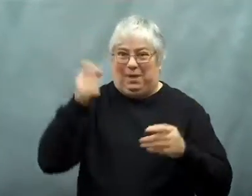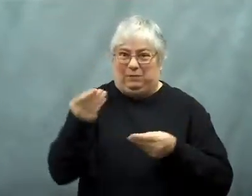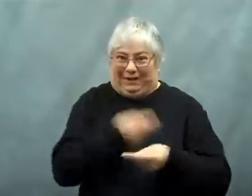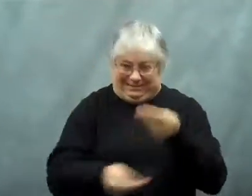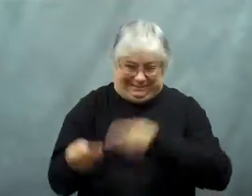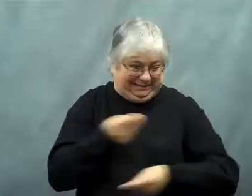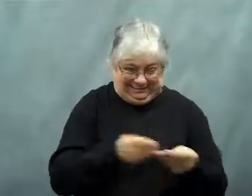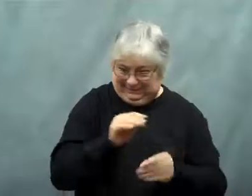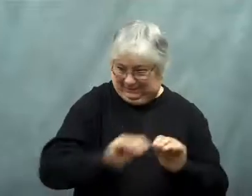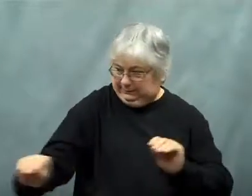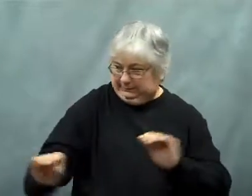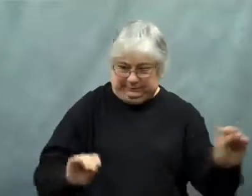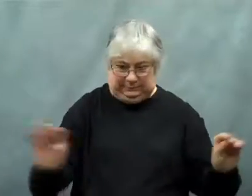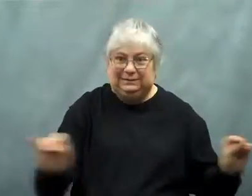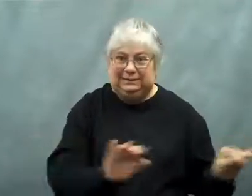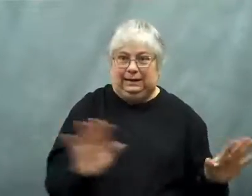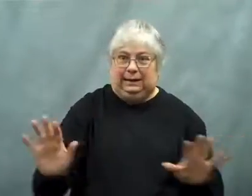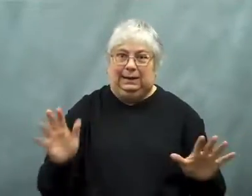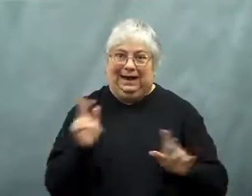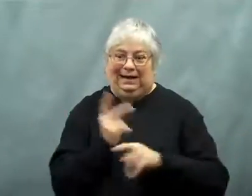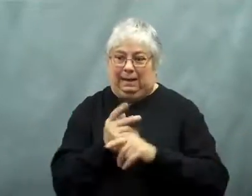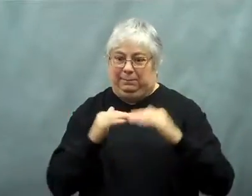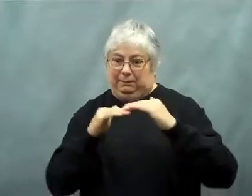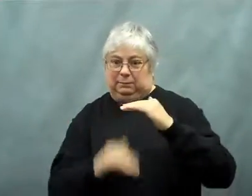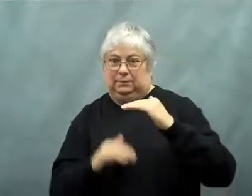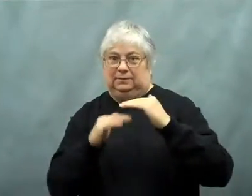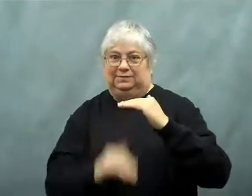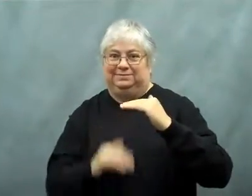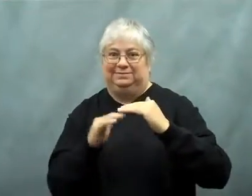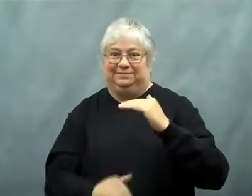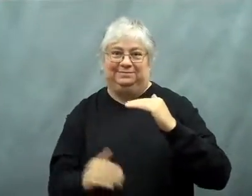It will need to do some rearranging to keep the budget below that